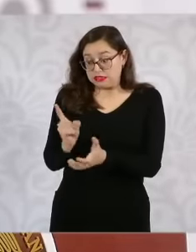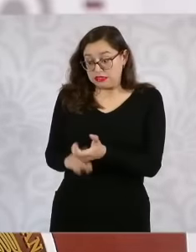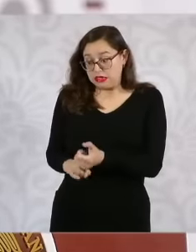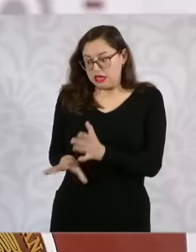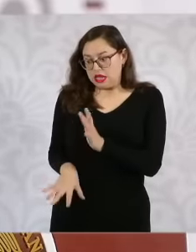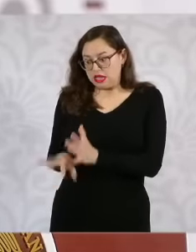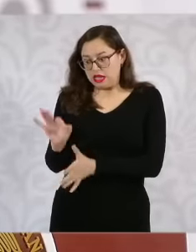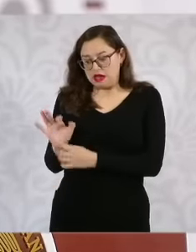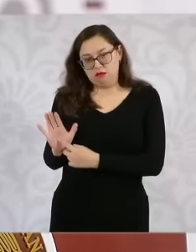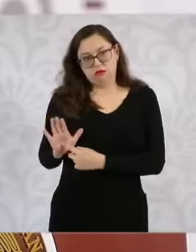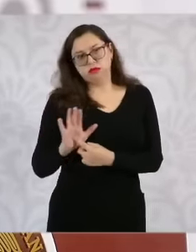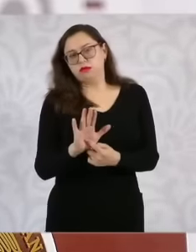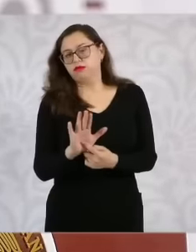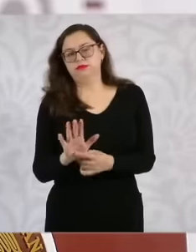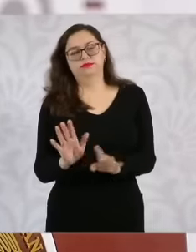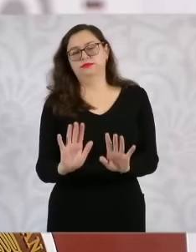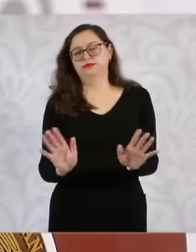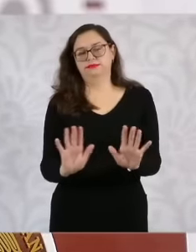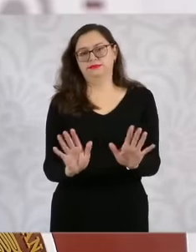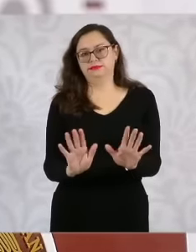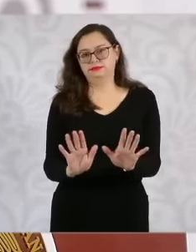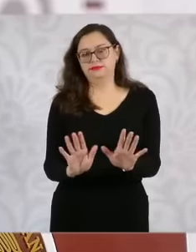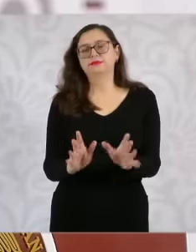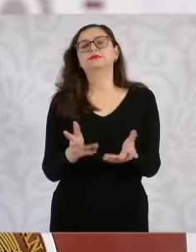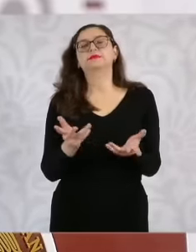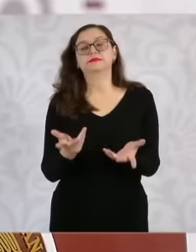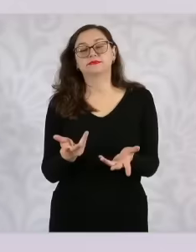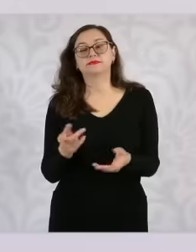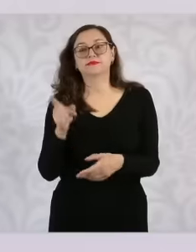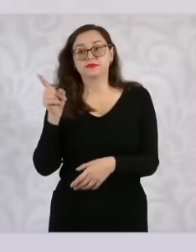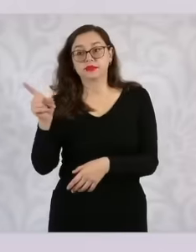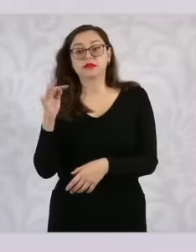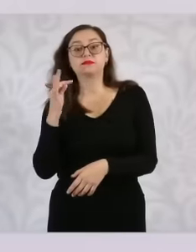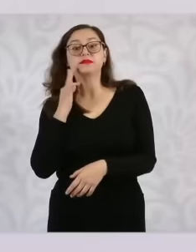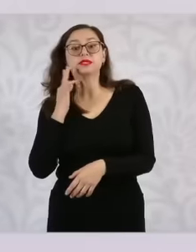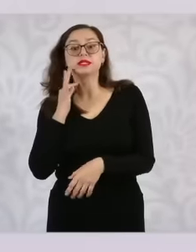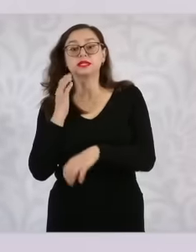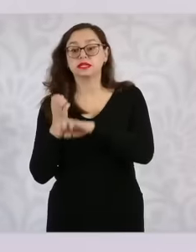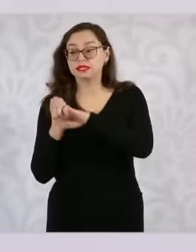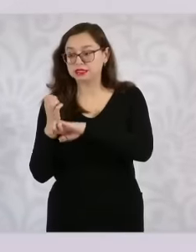together with the State Prosecutor's Office at this time. If it is necessary to bring the case to